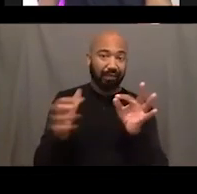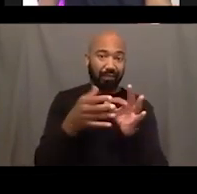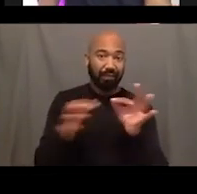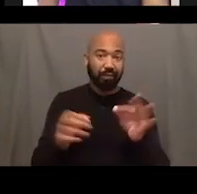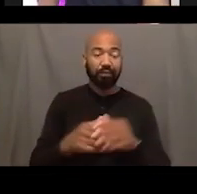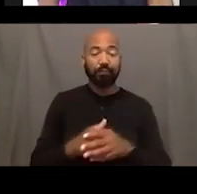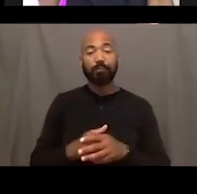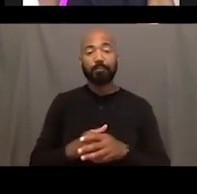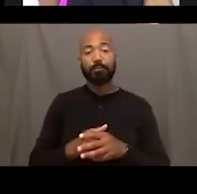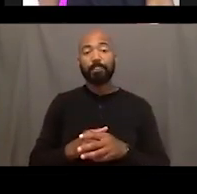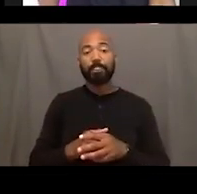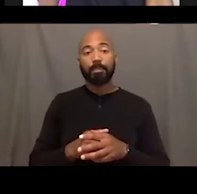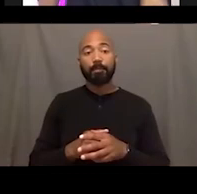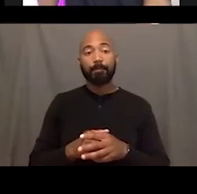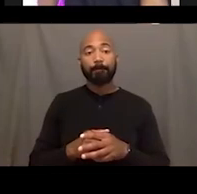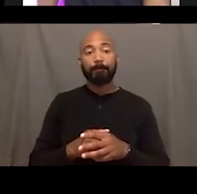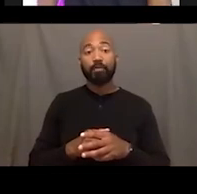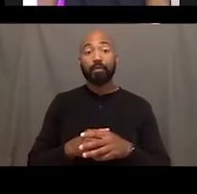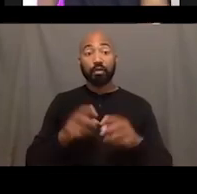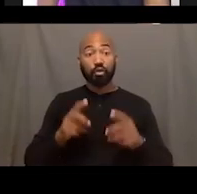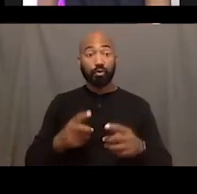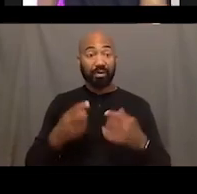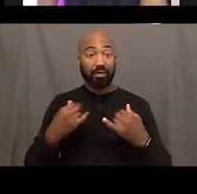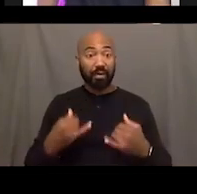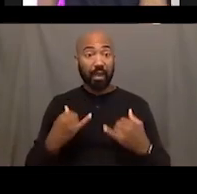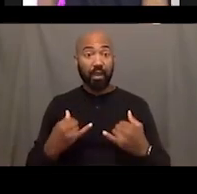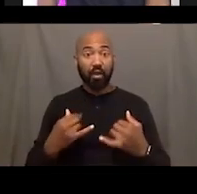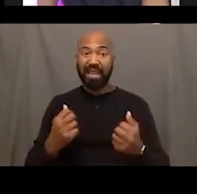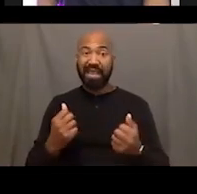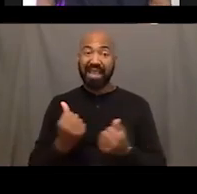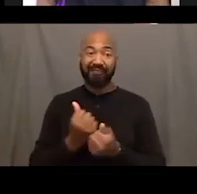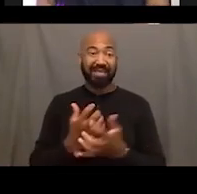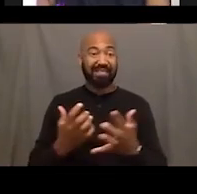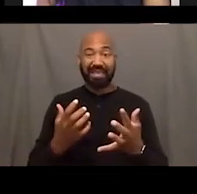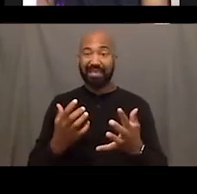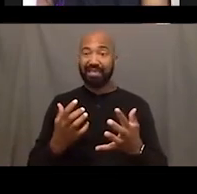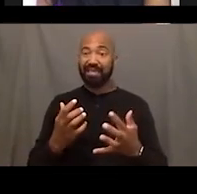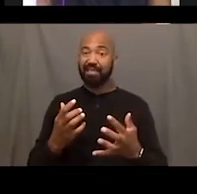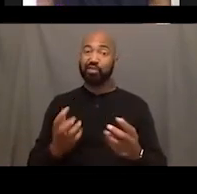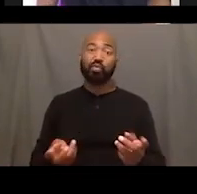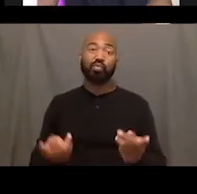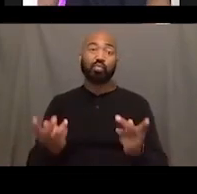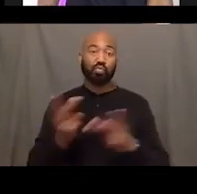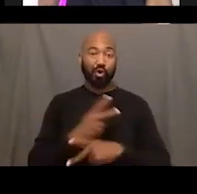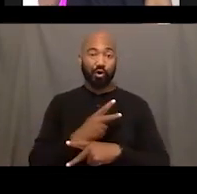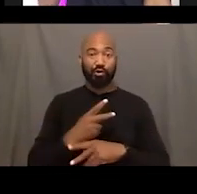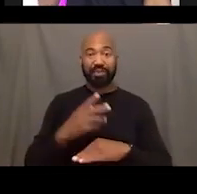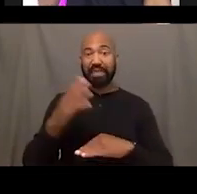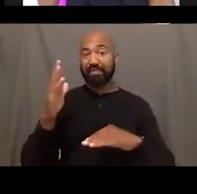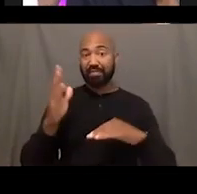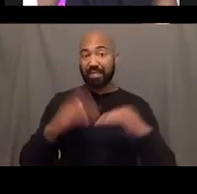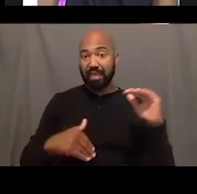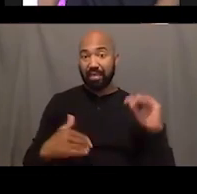During this time, everything is 10 times worse than what you originally meant it to be. So always people think carefully.